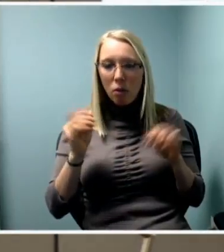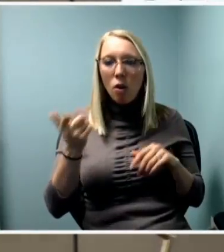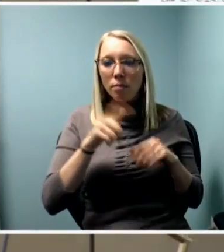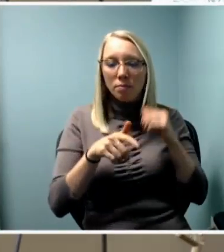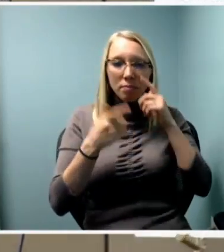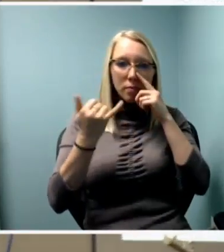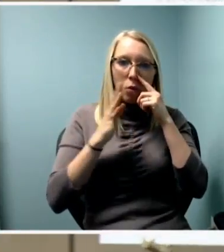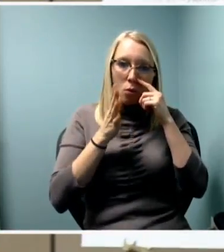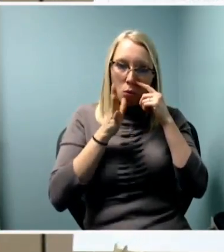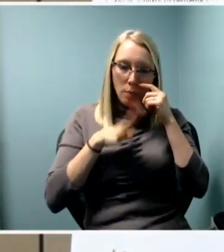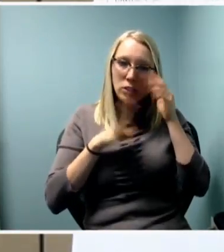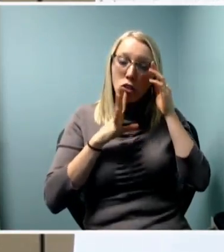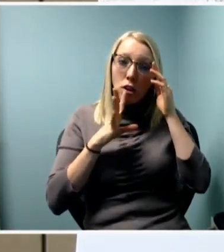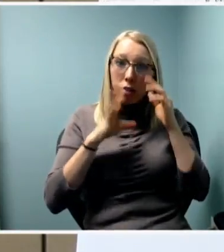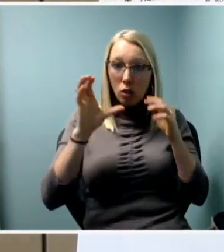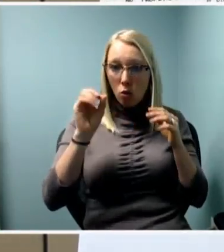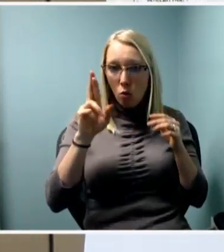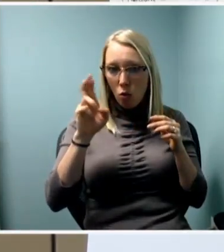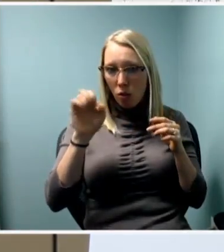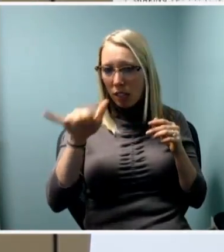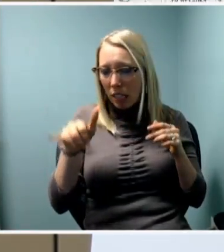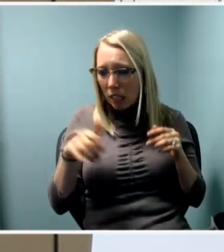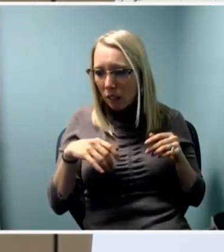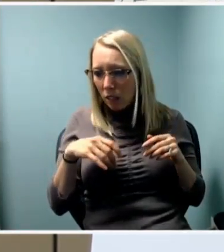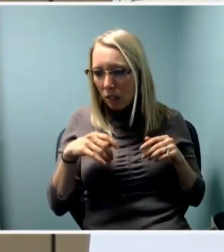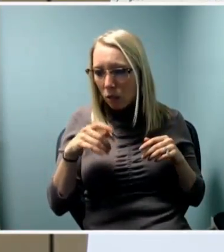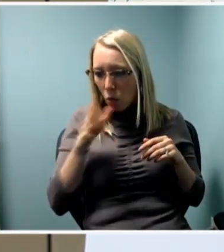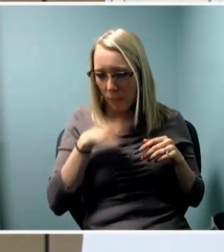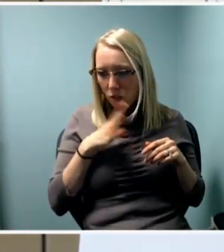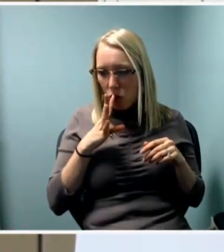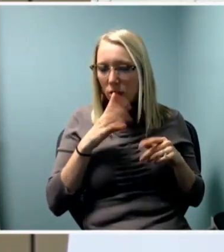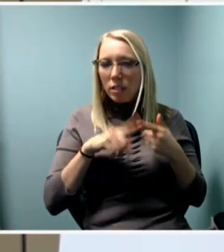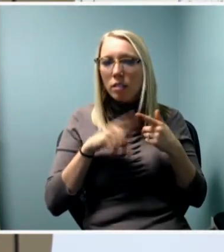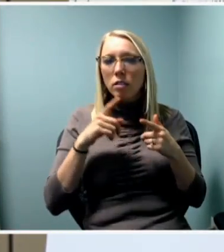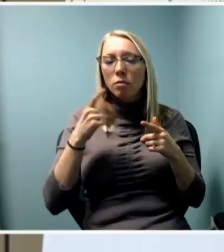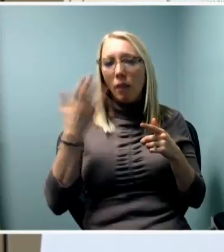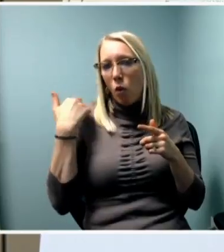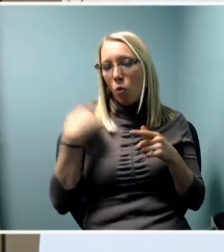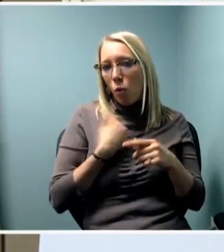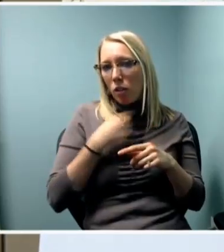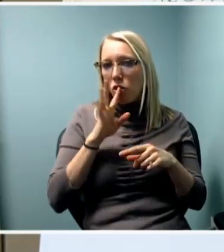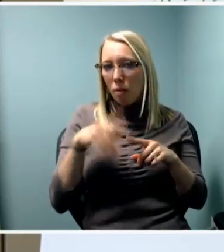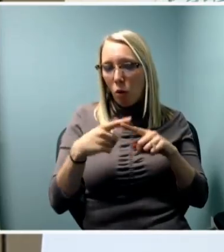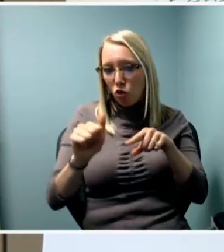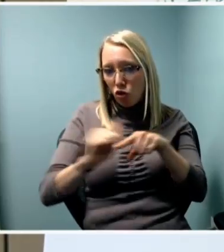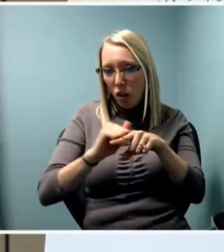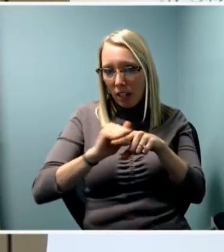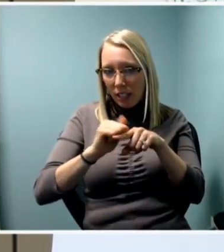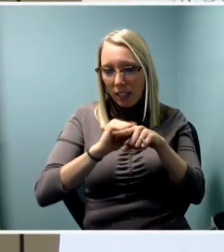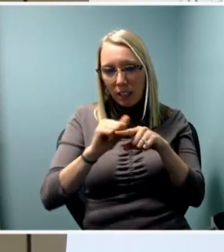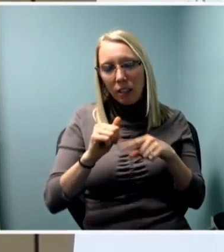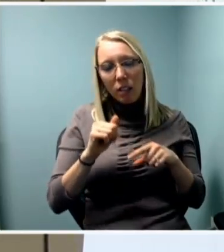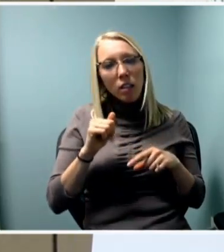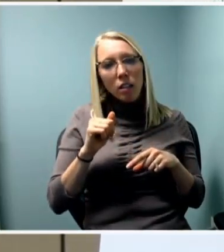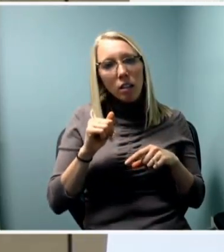I'm Corey; we were talking about training, which was a very wide ranging discussion.